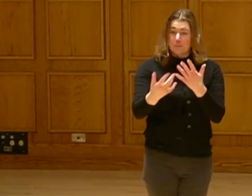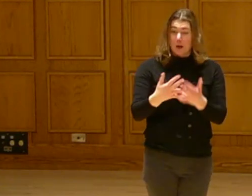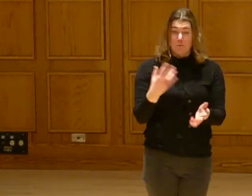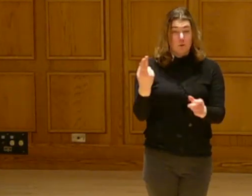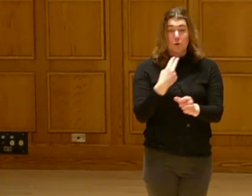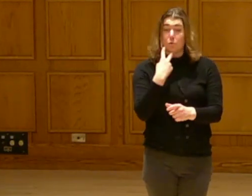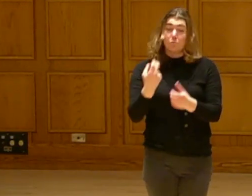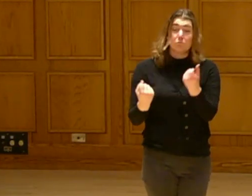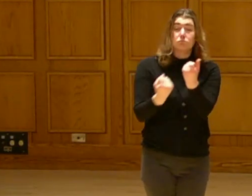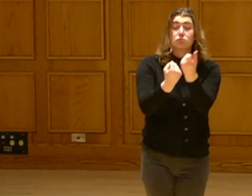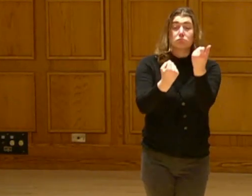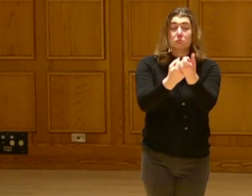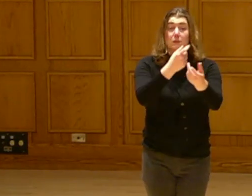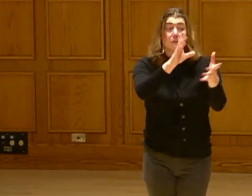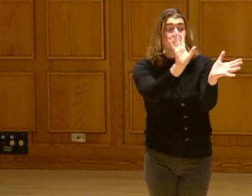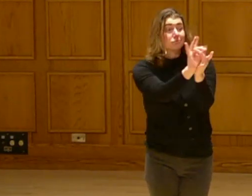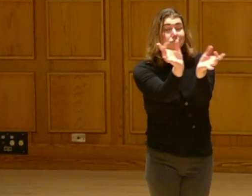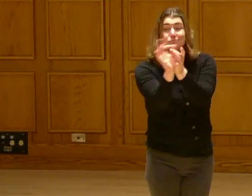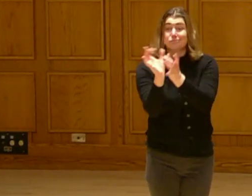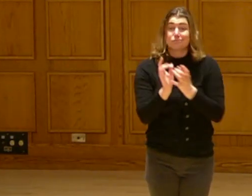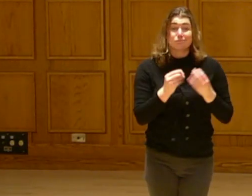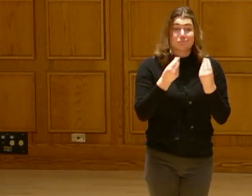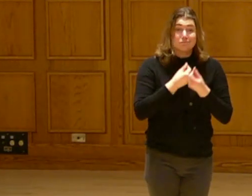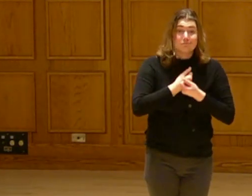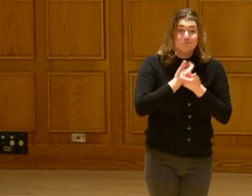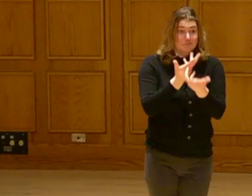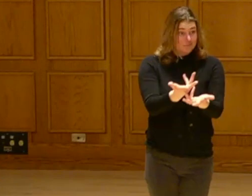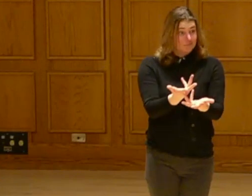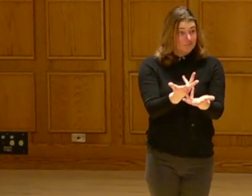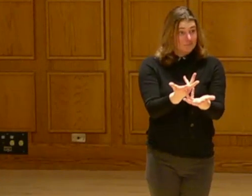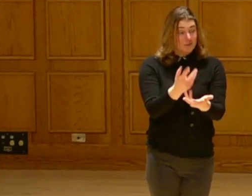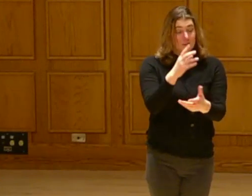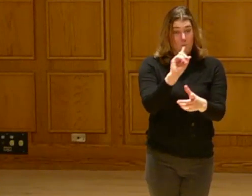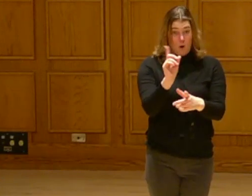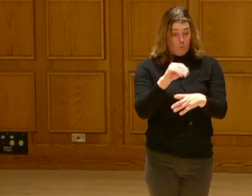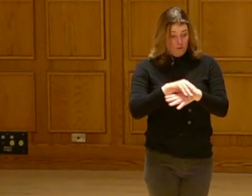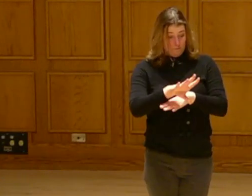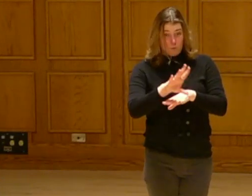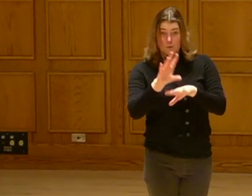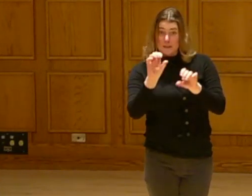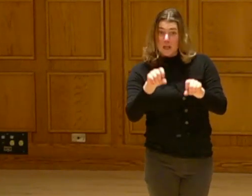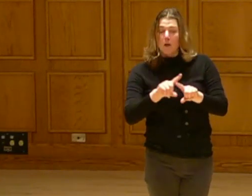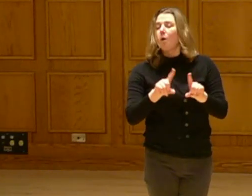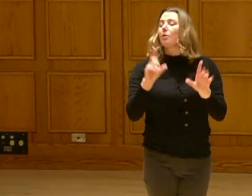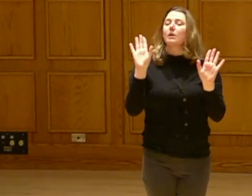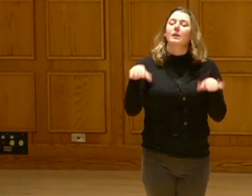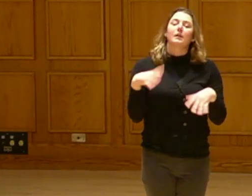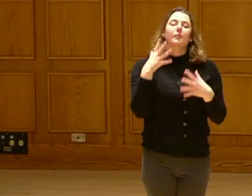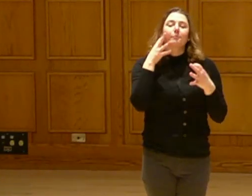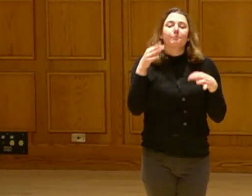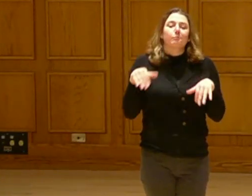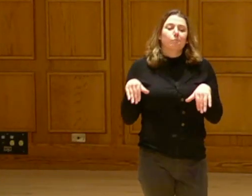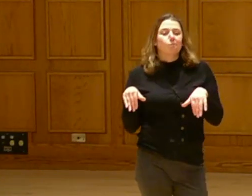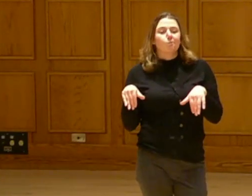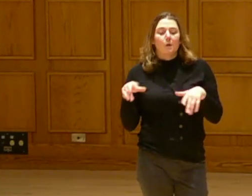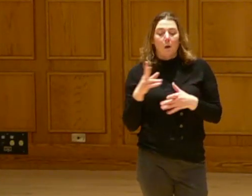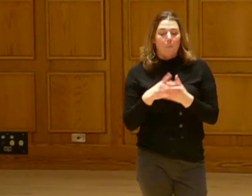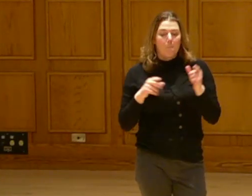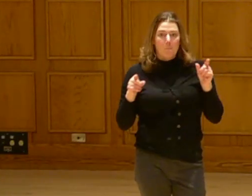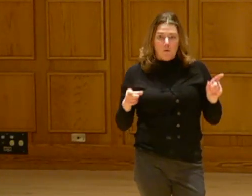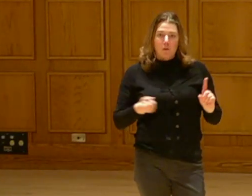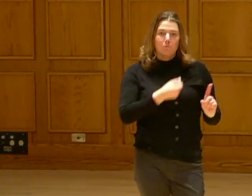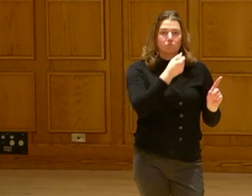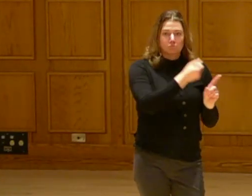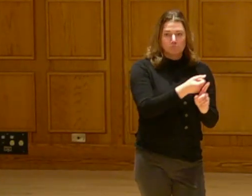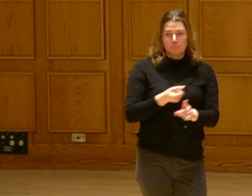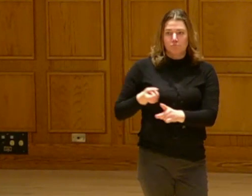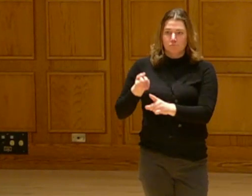Whether we use our voices to talk about it, to within our spheres of